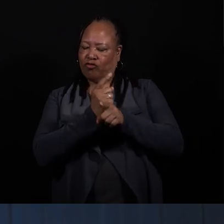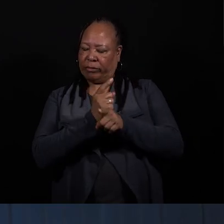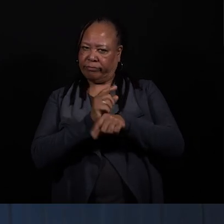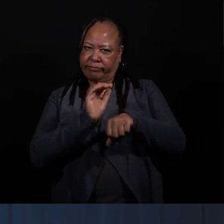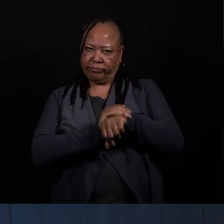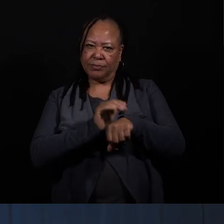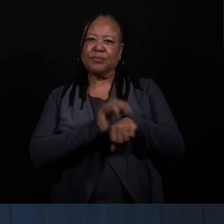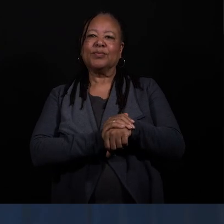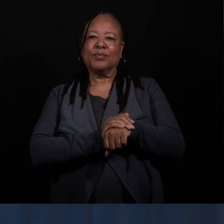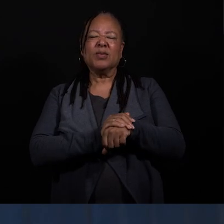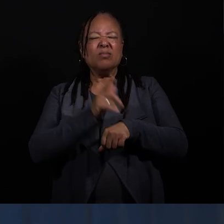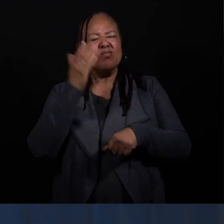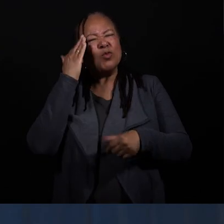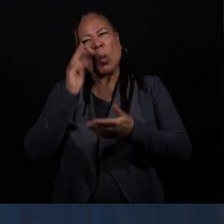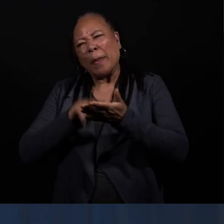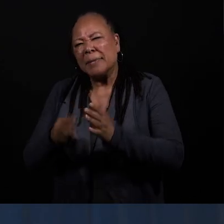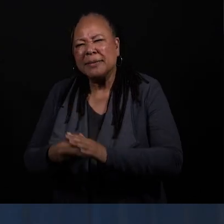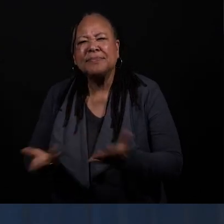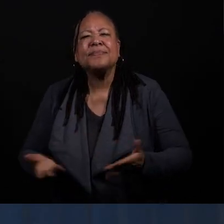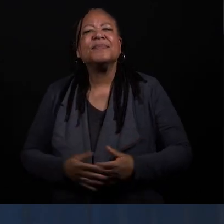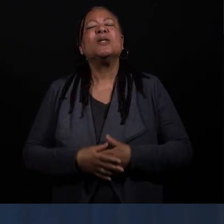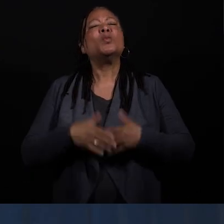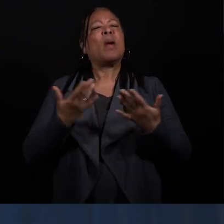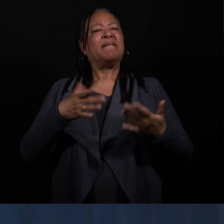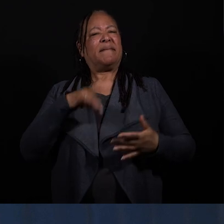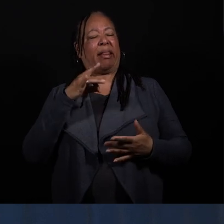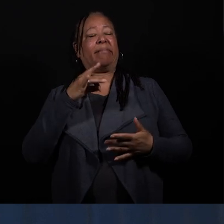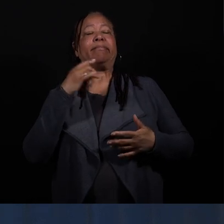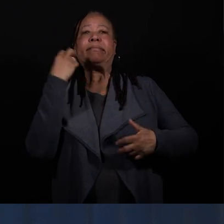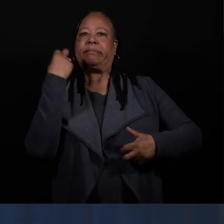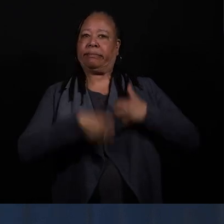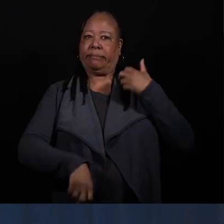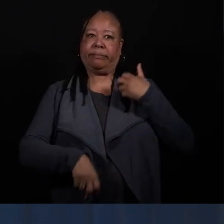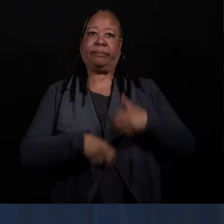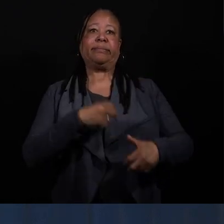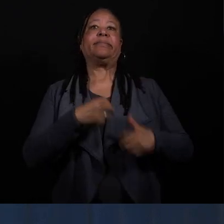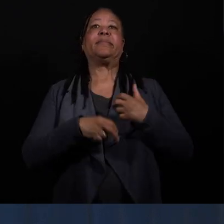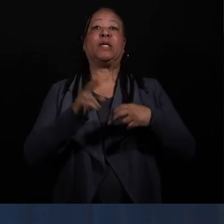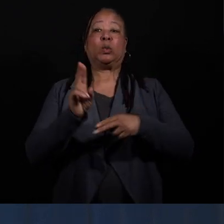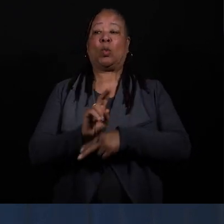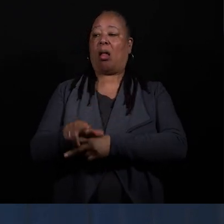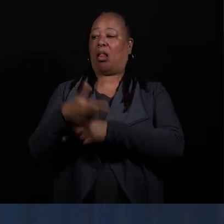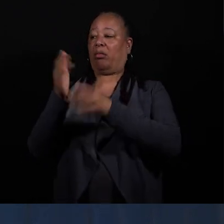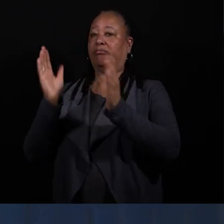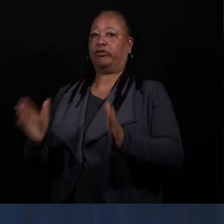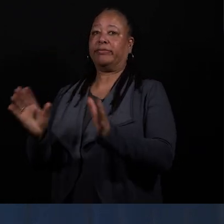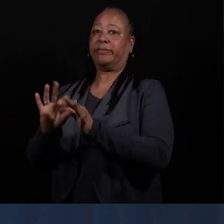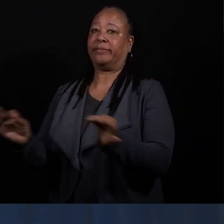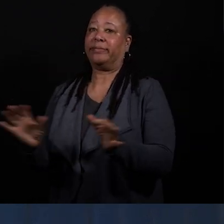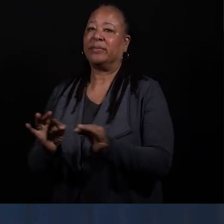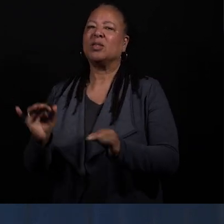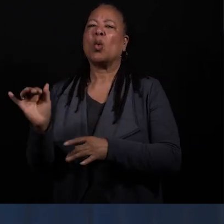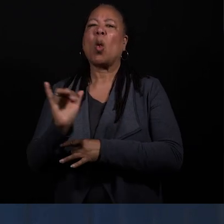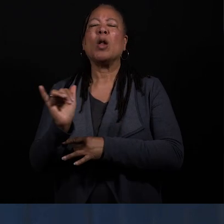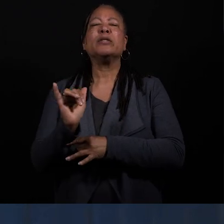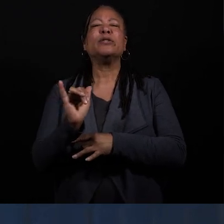you know what I mean? So I find that to be problematic, ‘cause it's like, in using someone else's statement, you're also pointing out how they are wrong